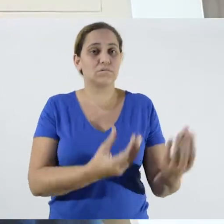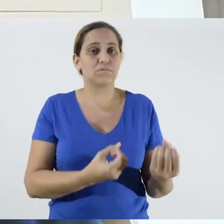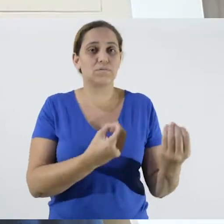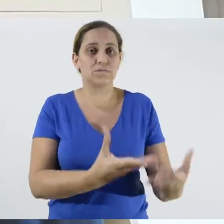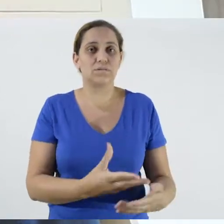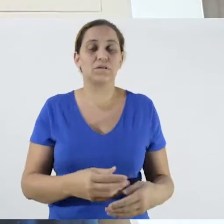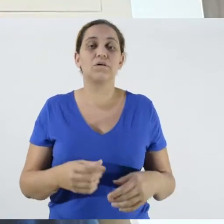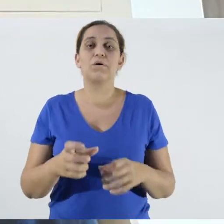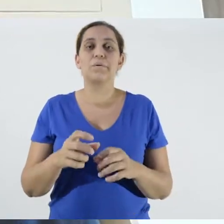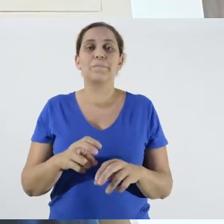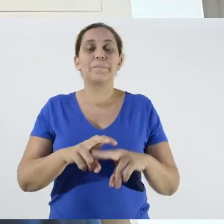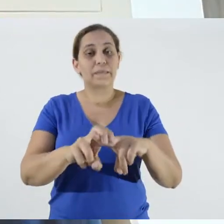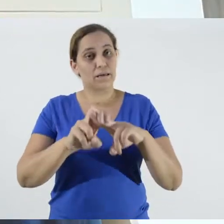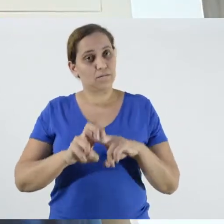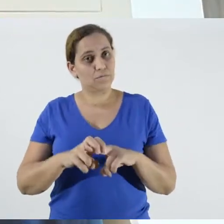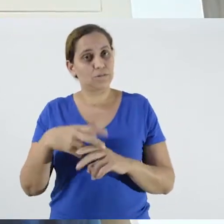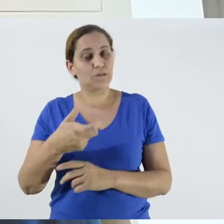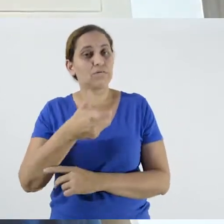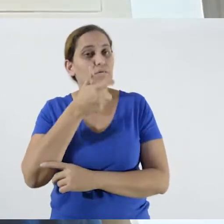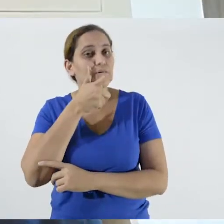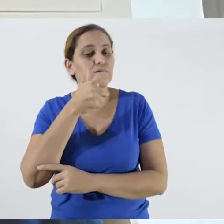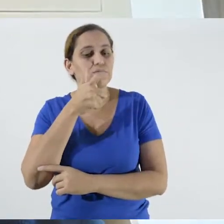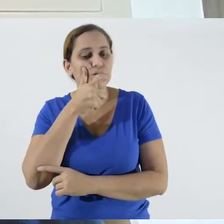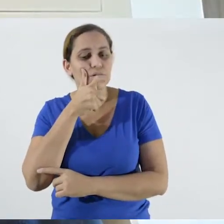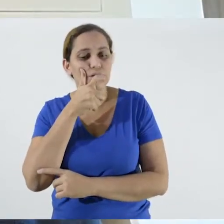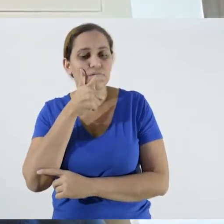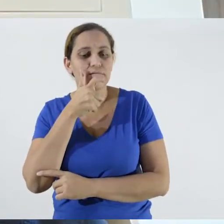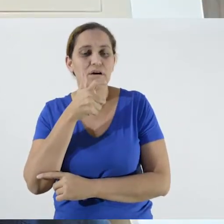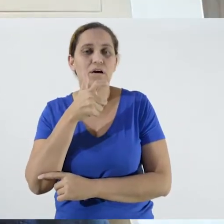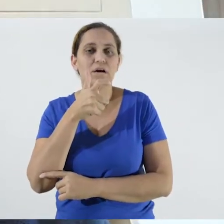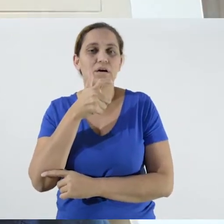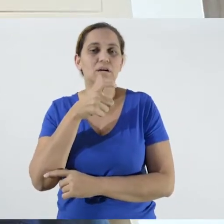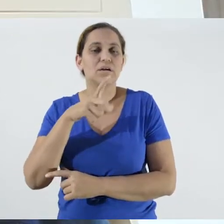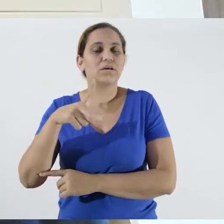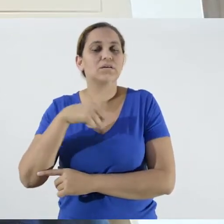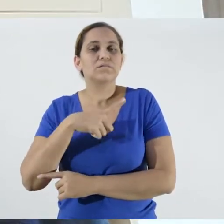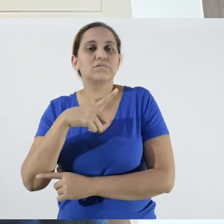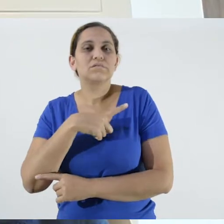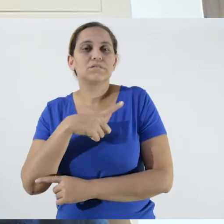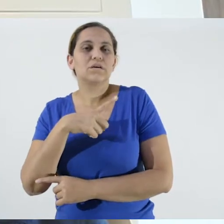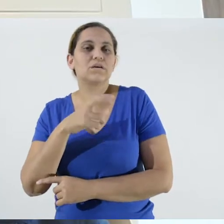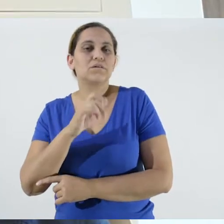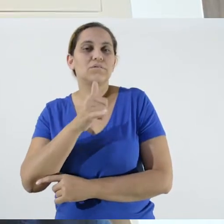the huge potential that we have